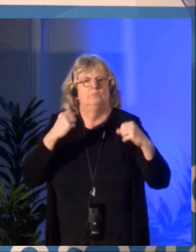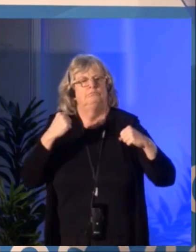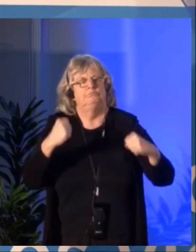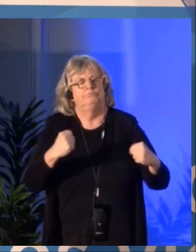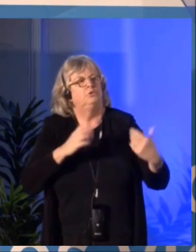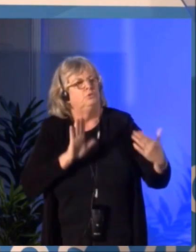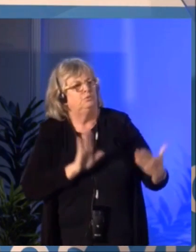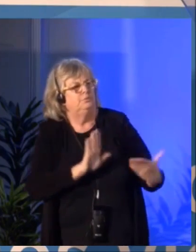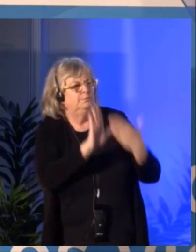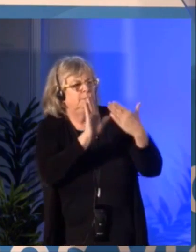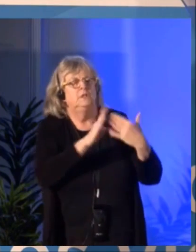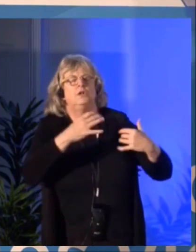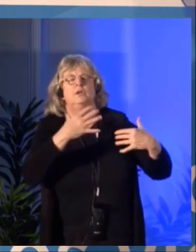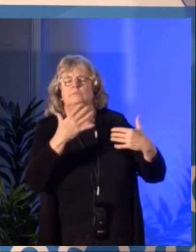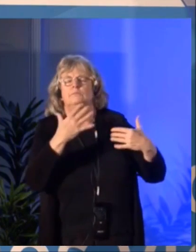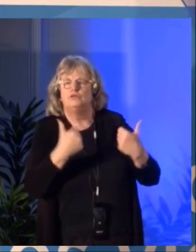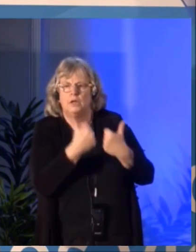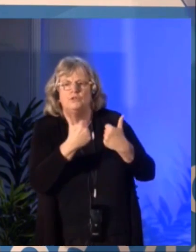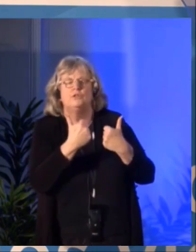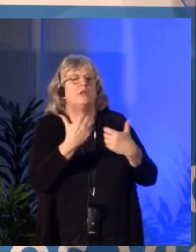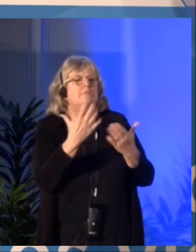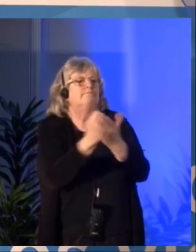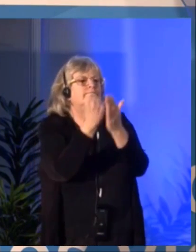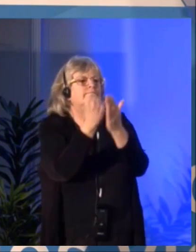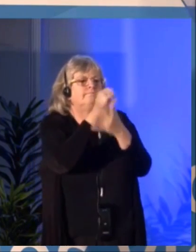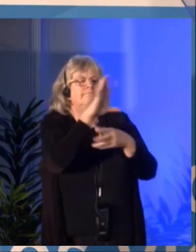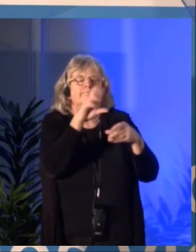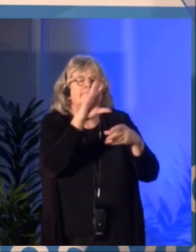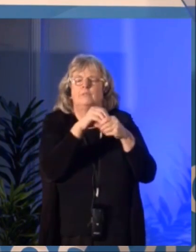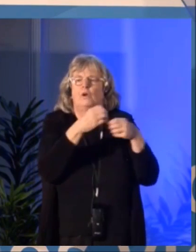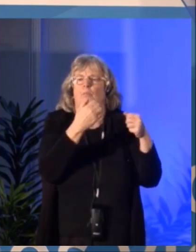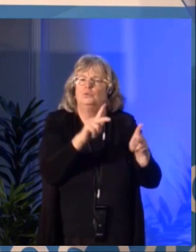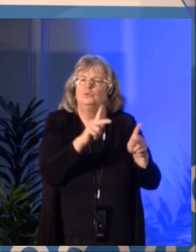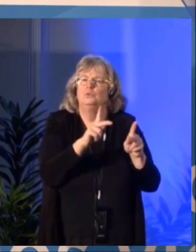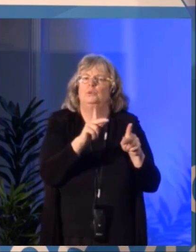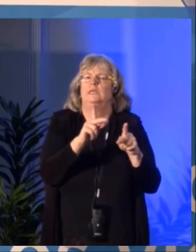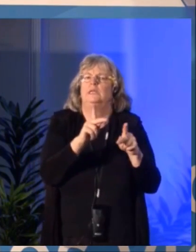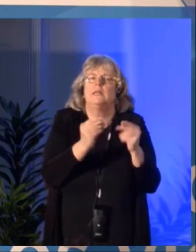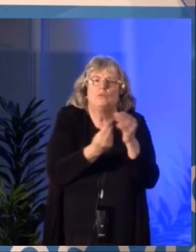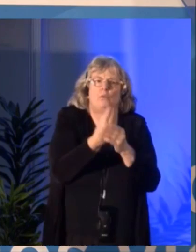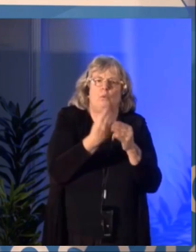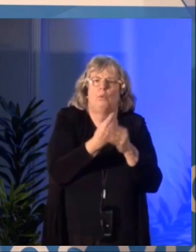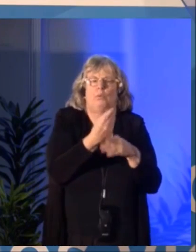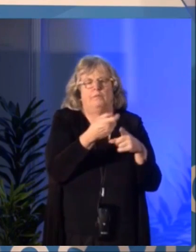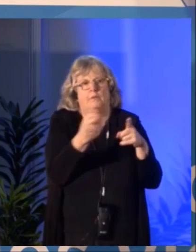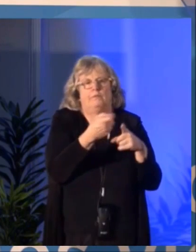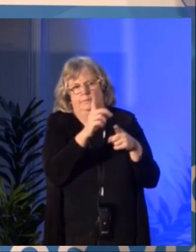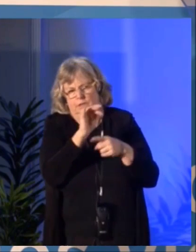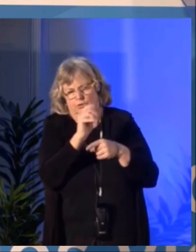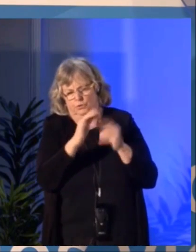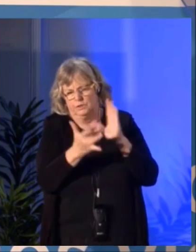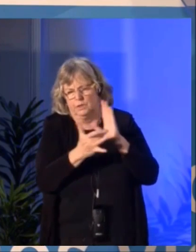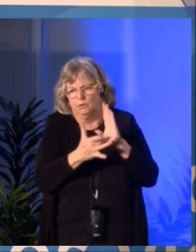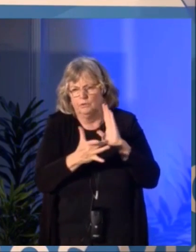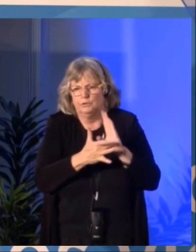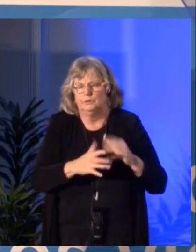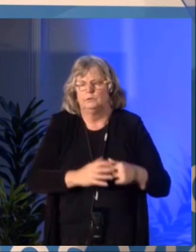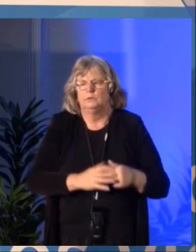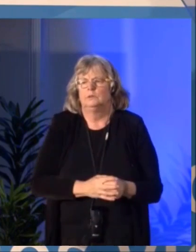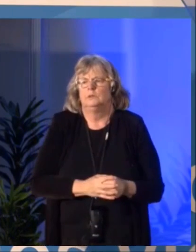so they can better understand the challenges, issues and opportunities in digital society, develop and enrich a strategic digital philosophy